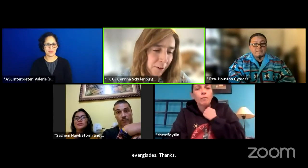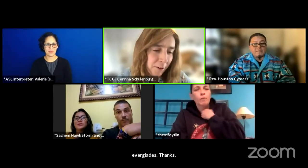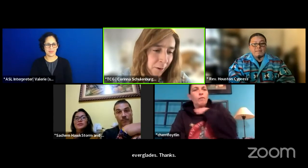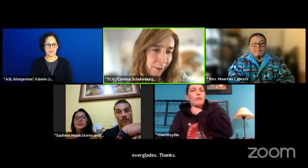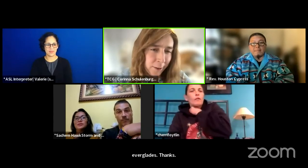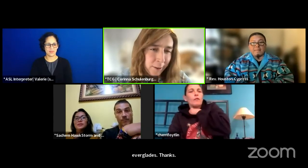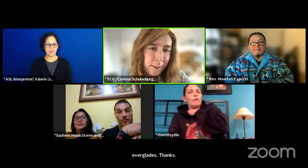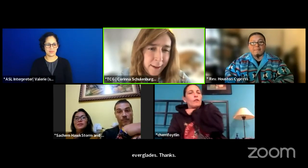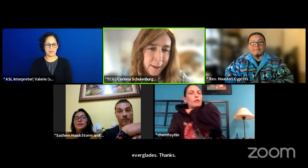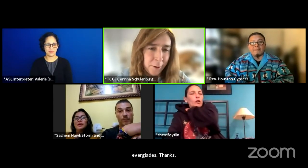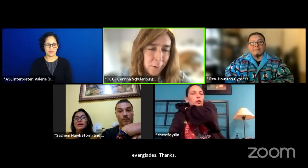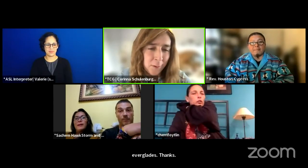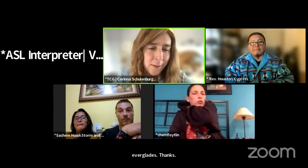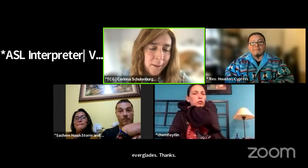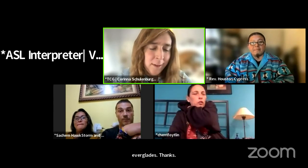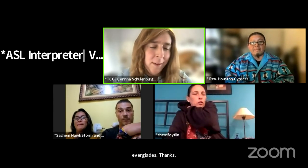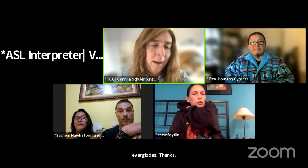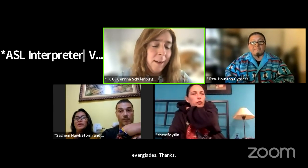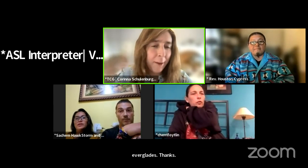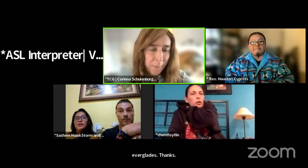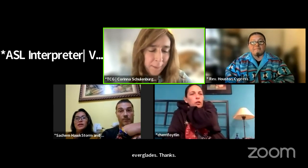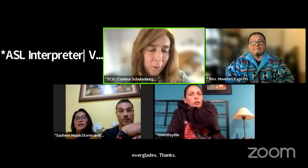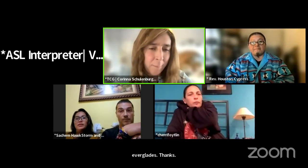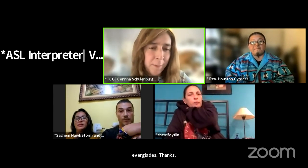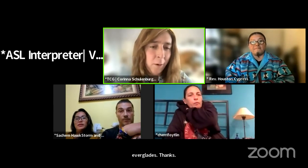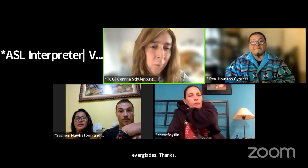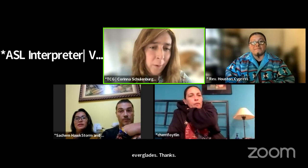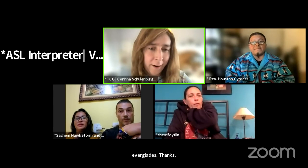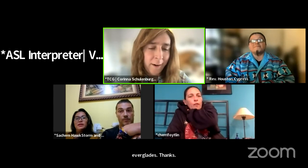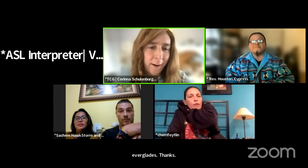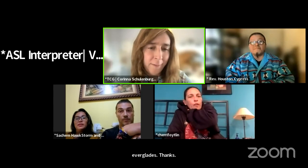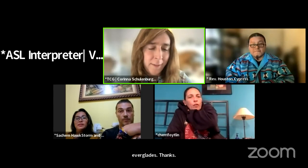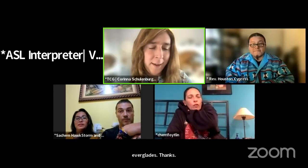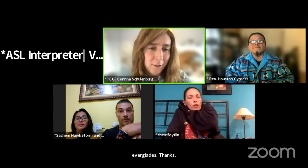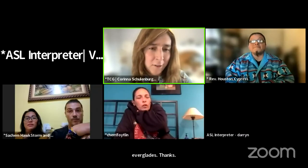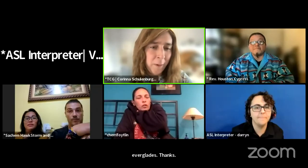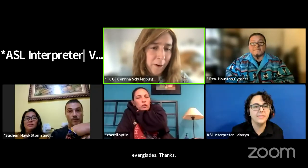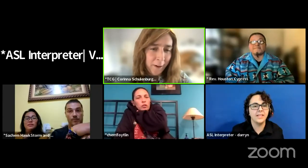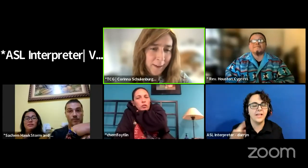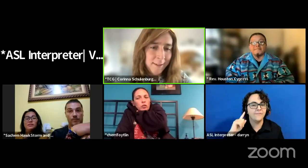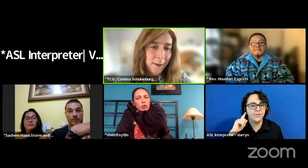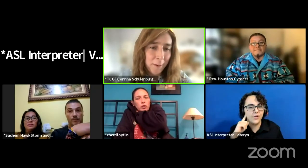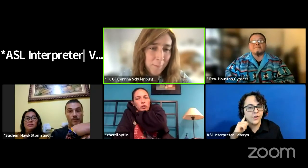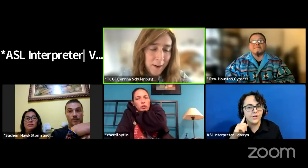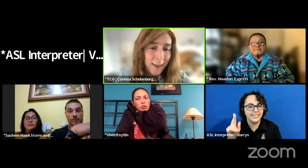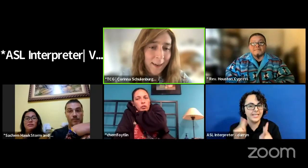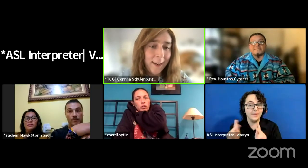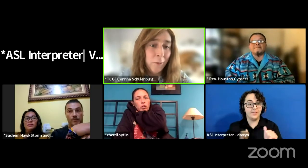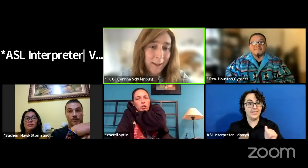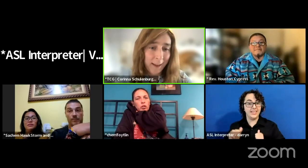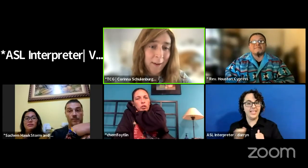I particularly heard that theaters and theater people could be aware of the indigenous priorities in their community and integrate them